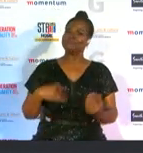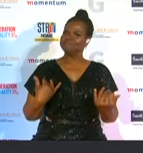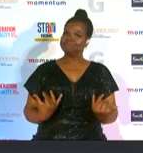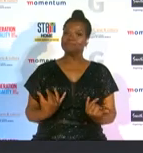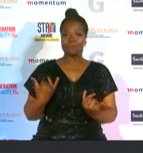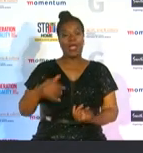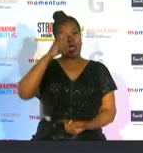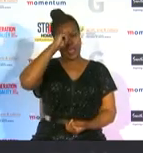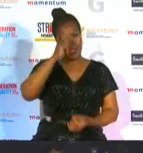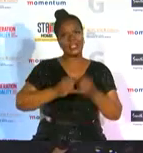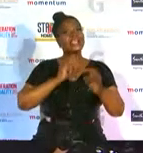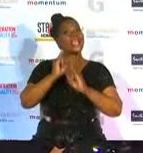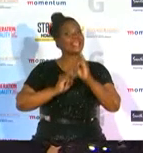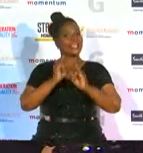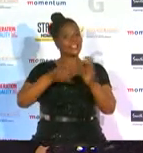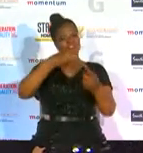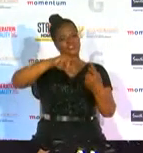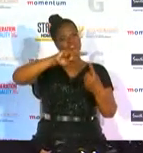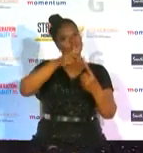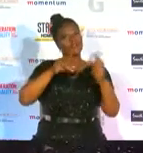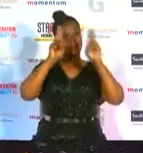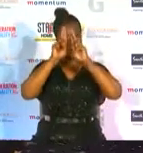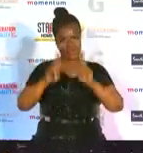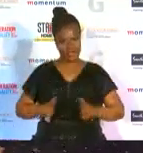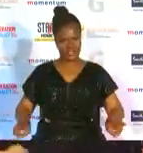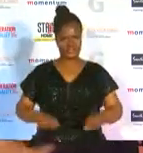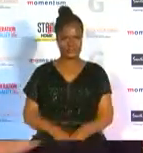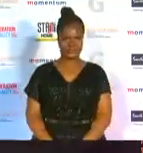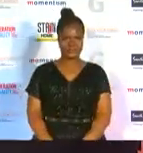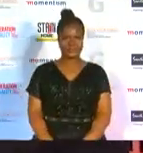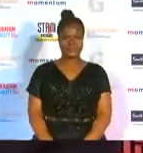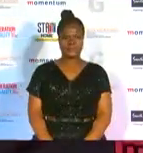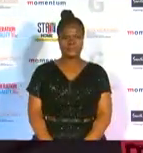by the international gymnastics federation